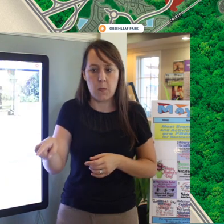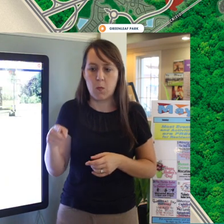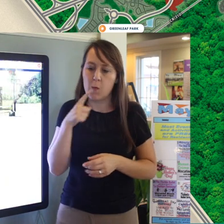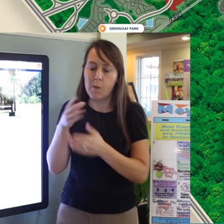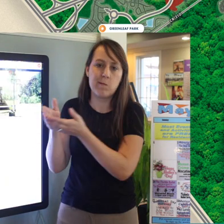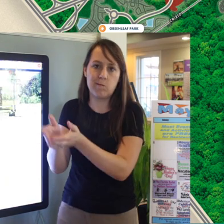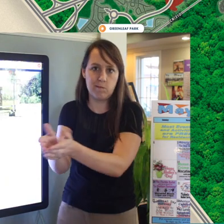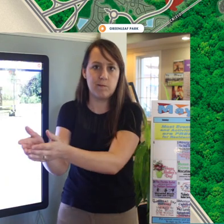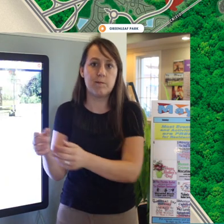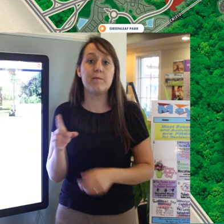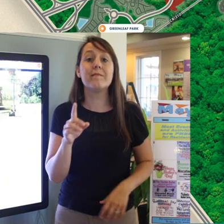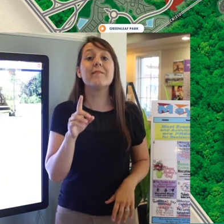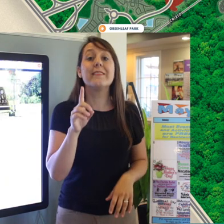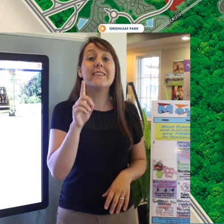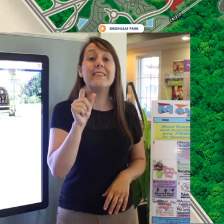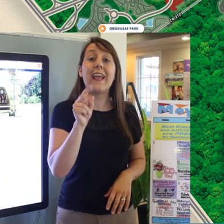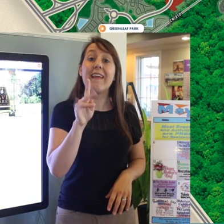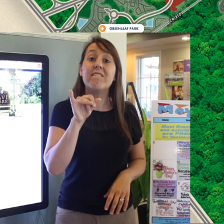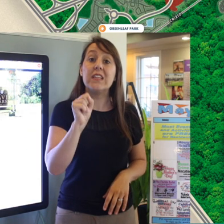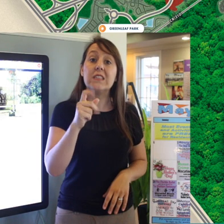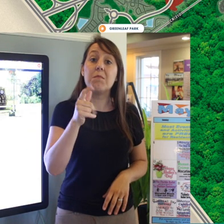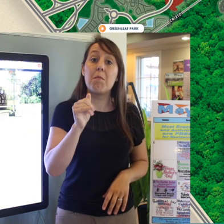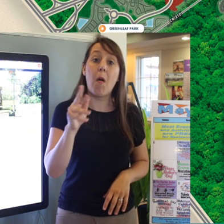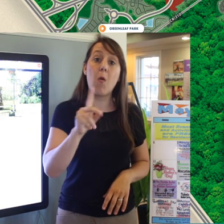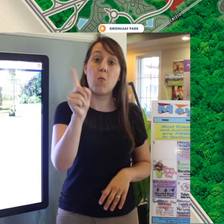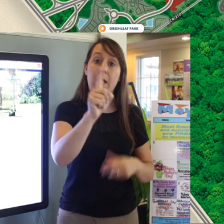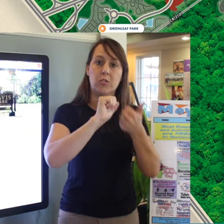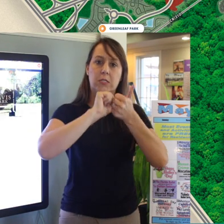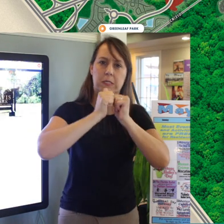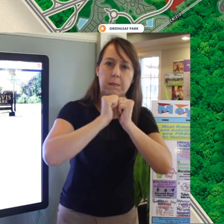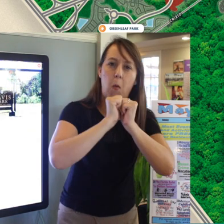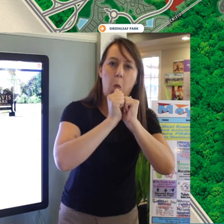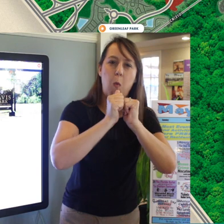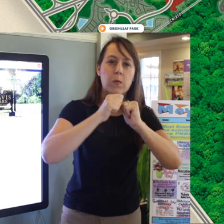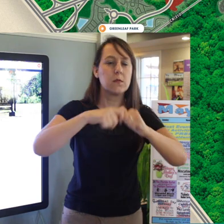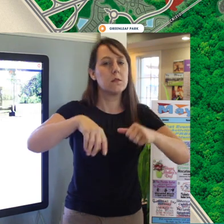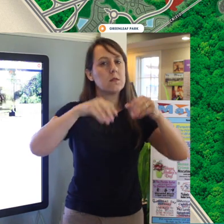Davis Park is where all the organized sports happen for adults and kids